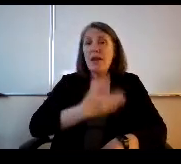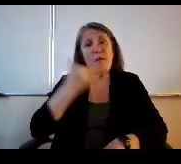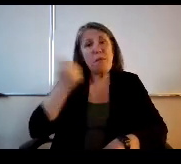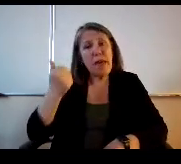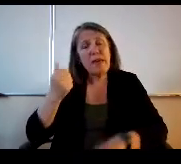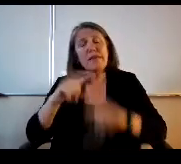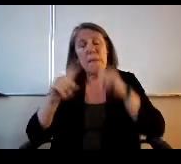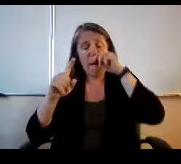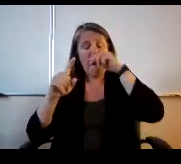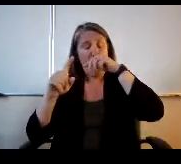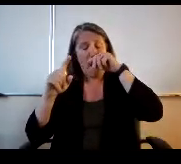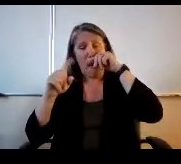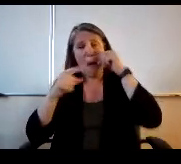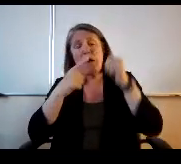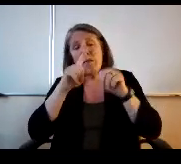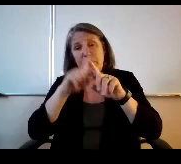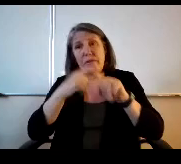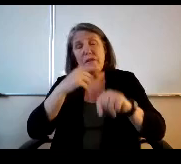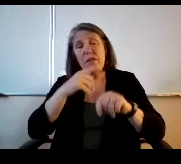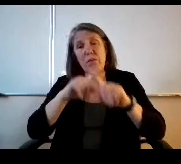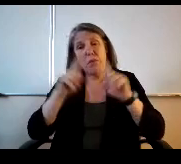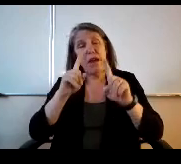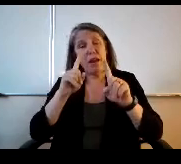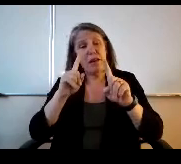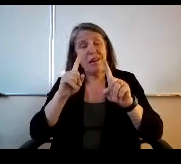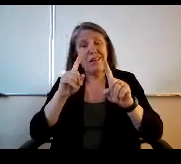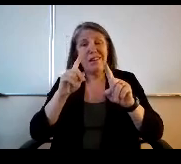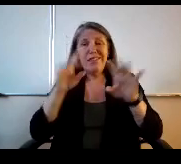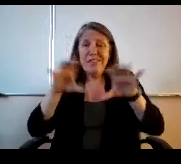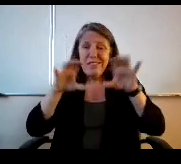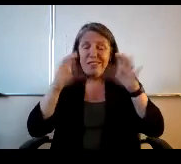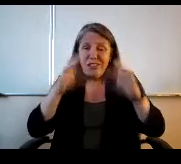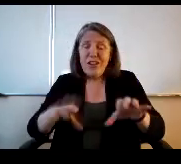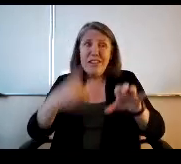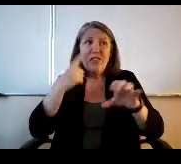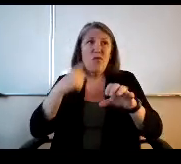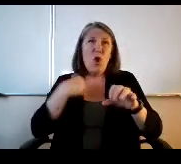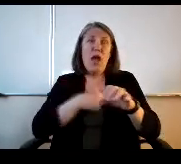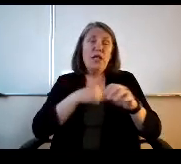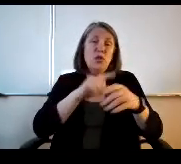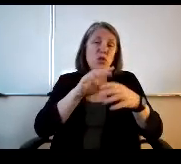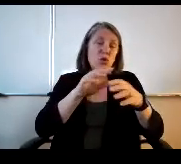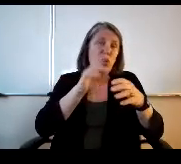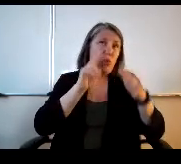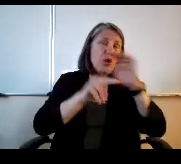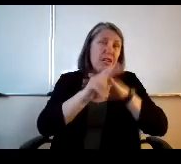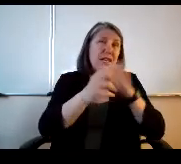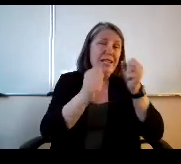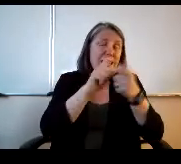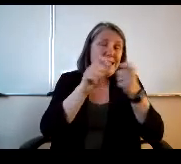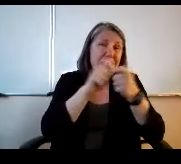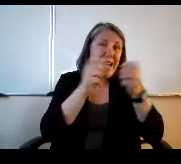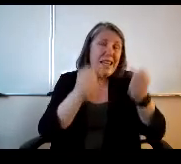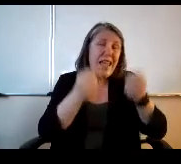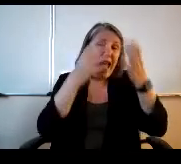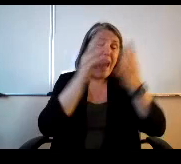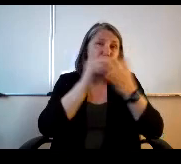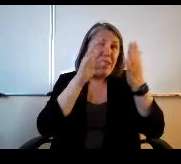but the chances of us predicting exactly the exact number of students to participate, they'll probably be a long shot.